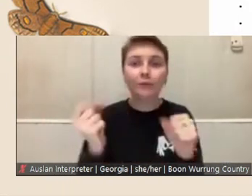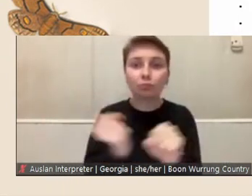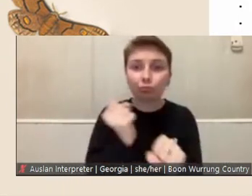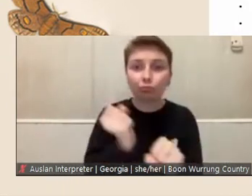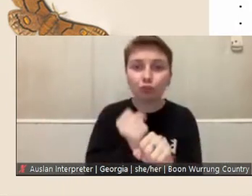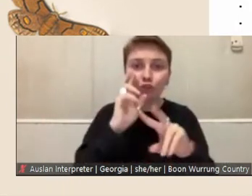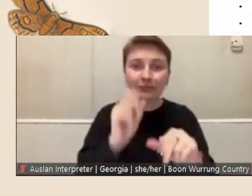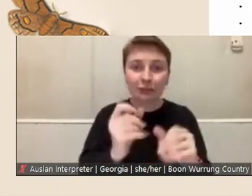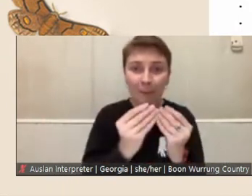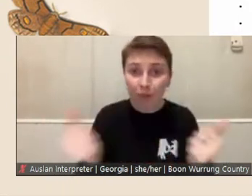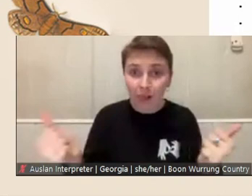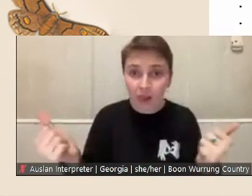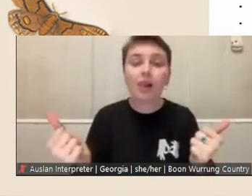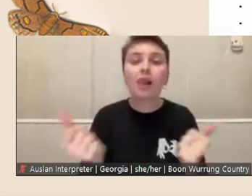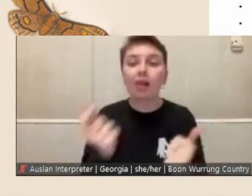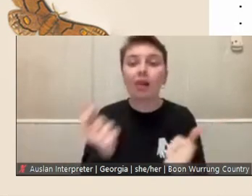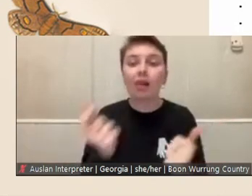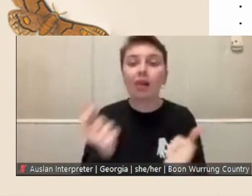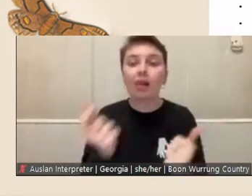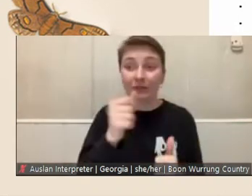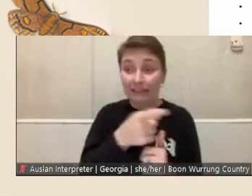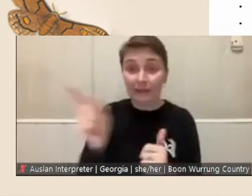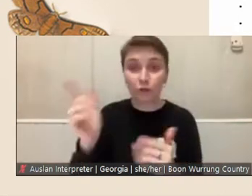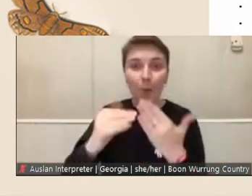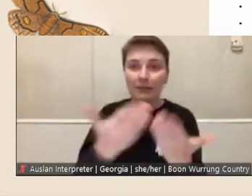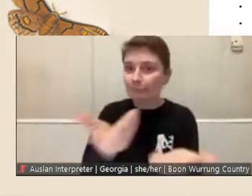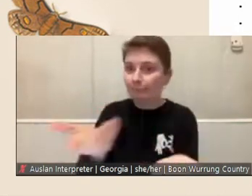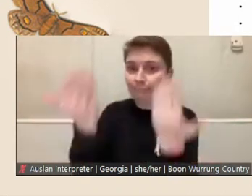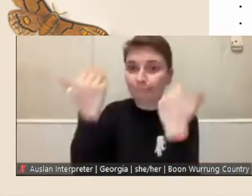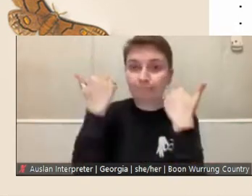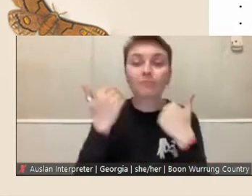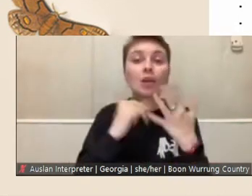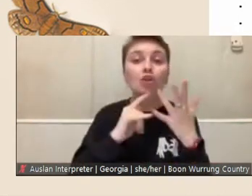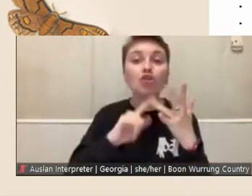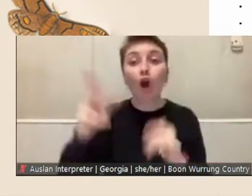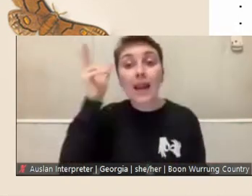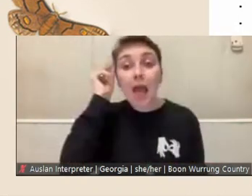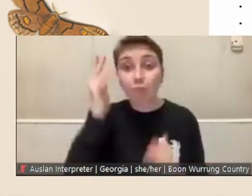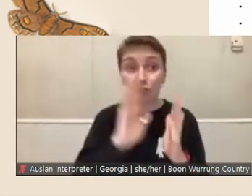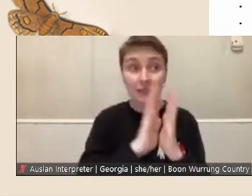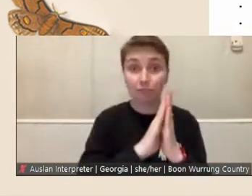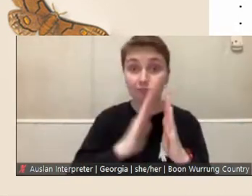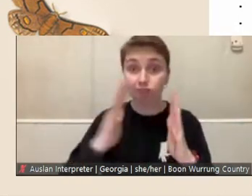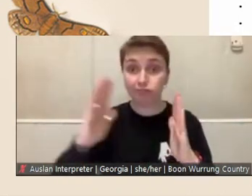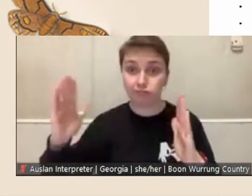by the community. So, the library's collection includes significant primary evidence of the